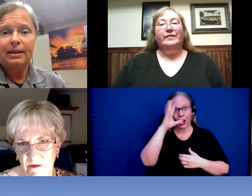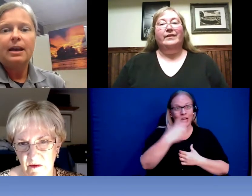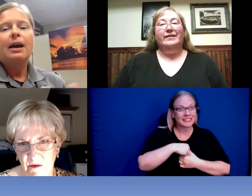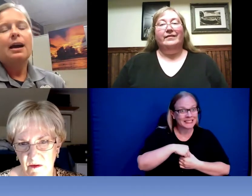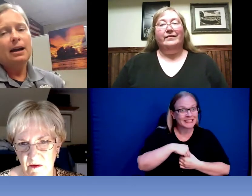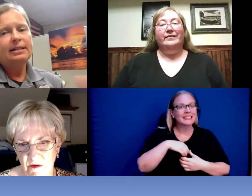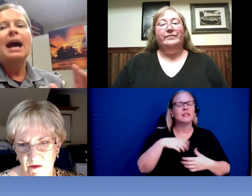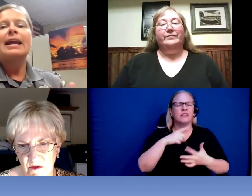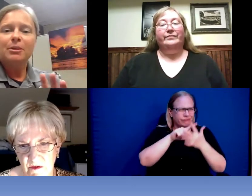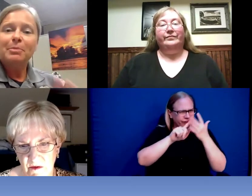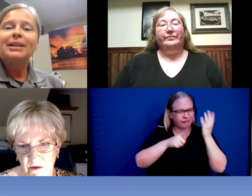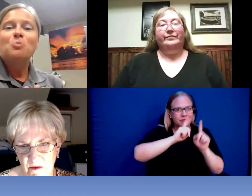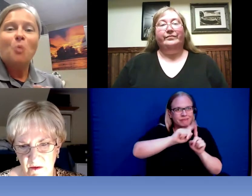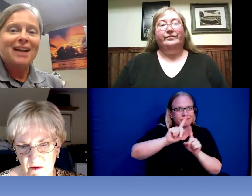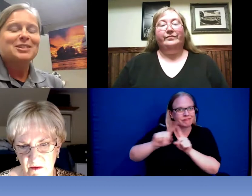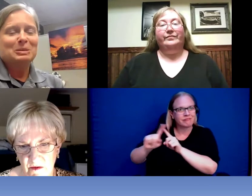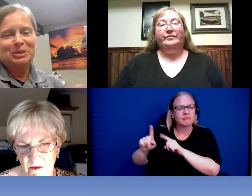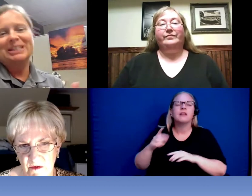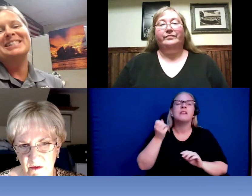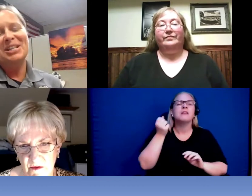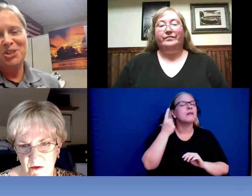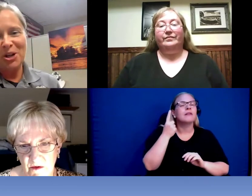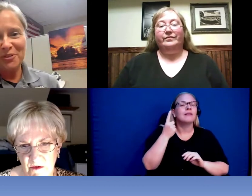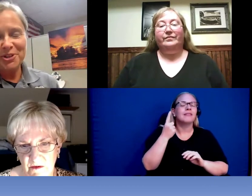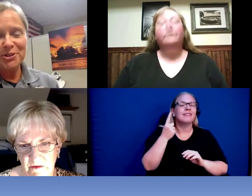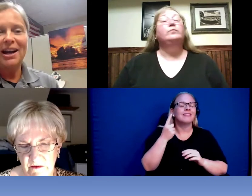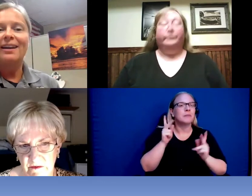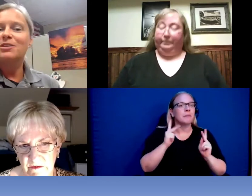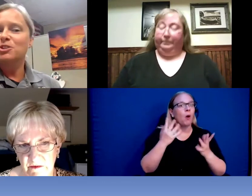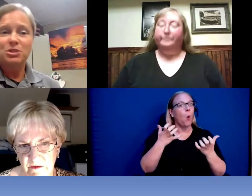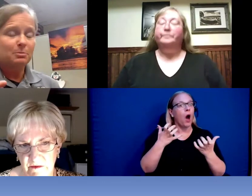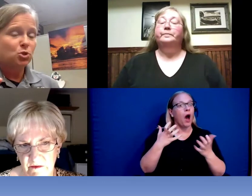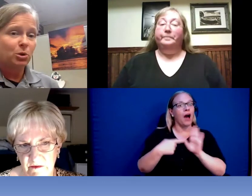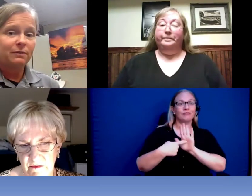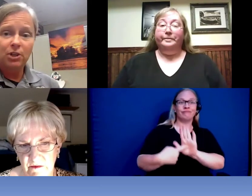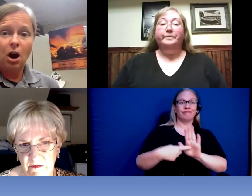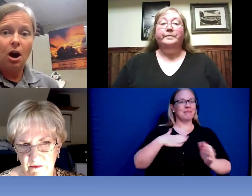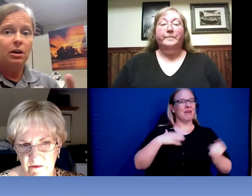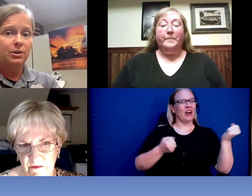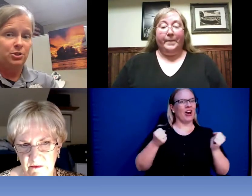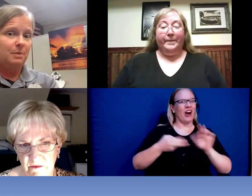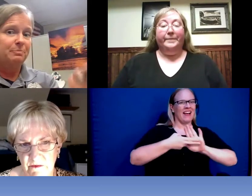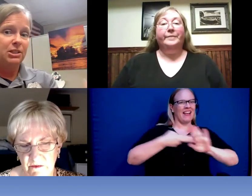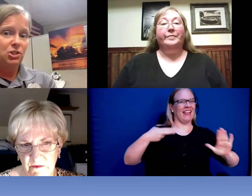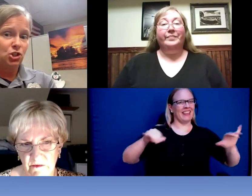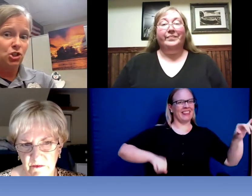not everybody wants to put these things all over their cars some sort of card or something to show